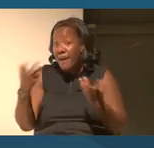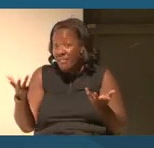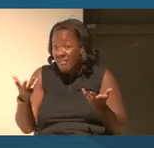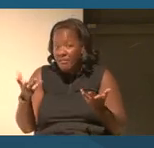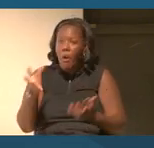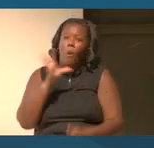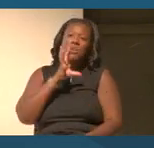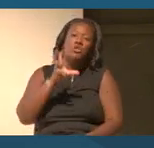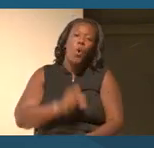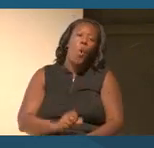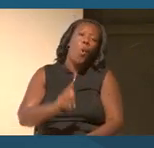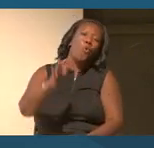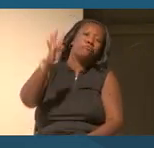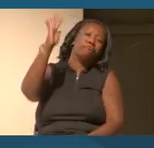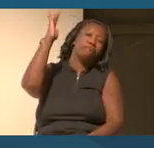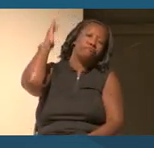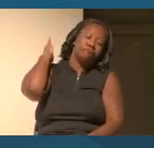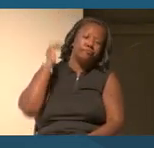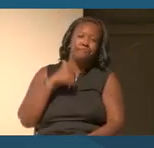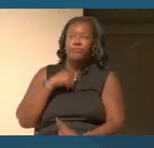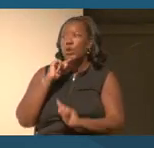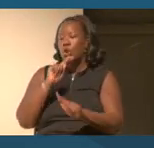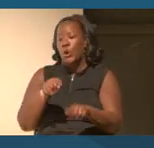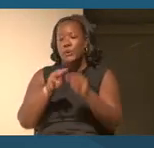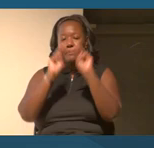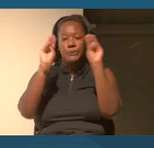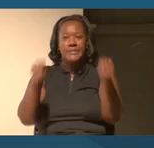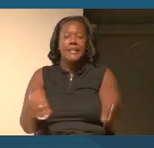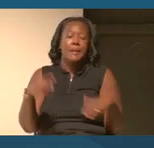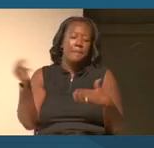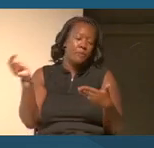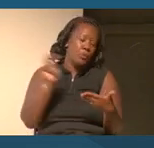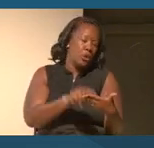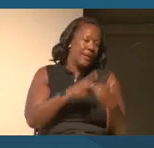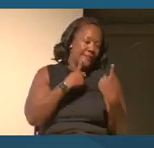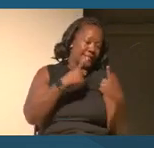They think about going to museums, looking at the Declaration of Independence.